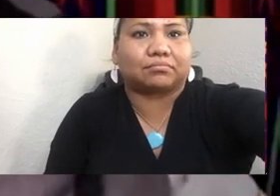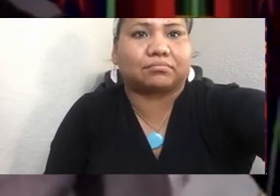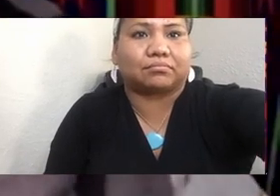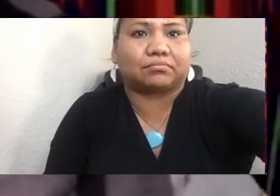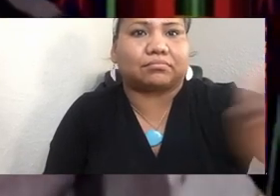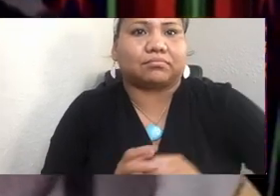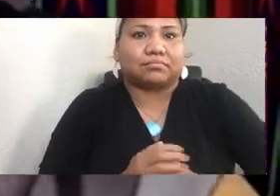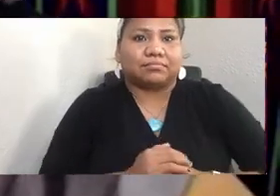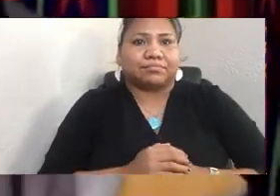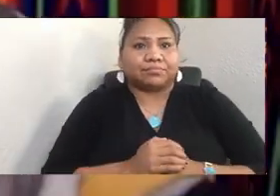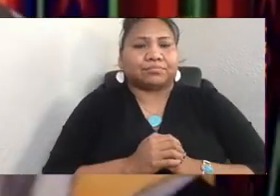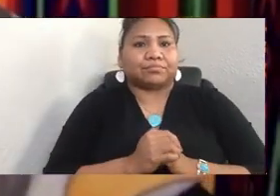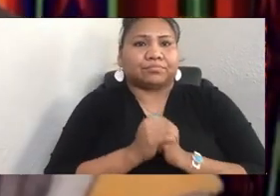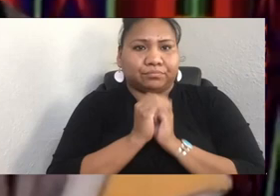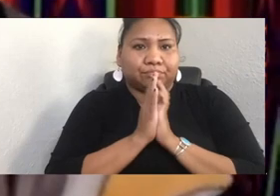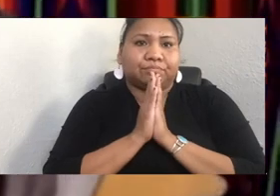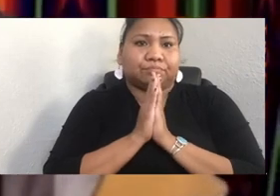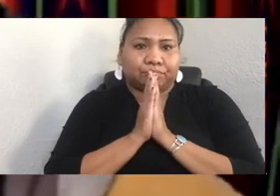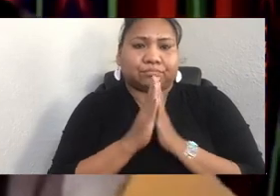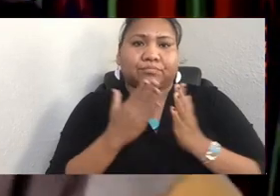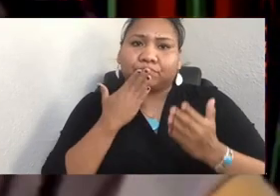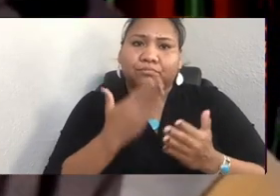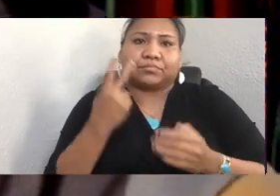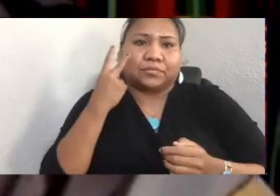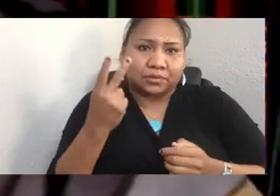So good to see you and have your presence here today.